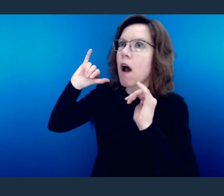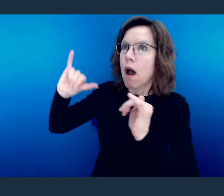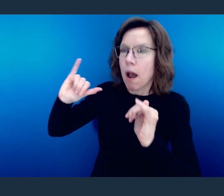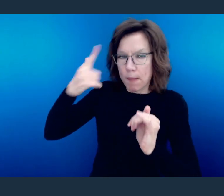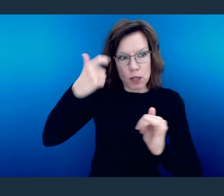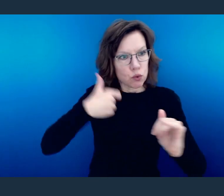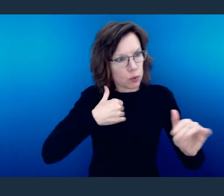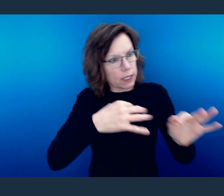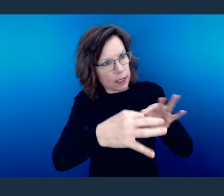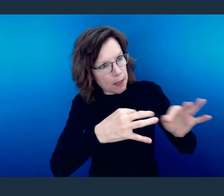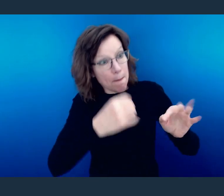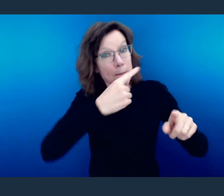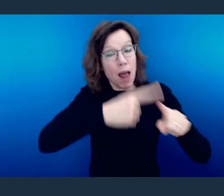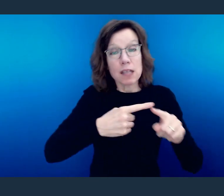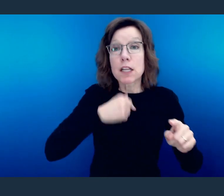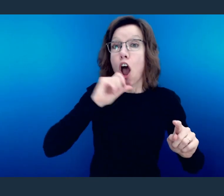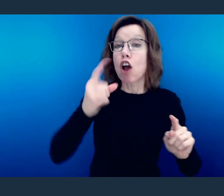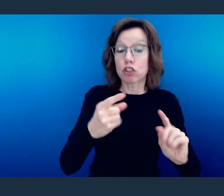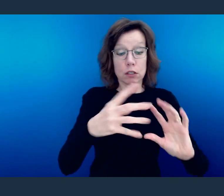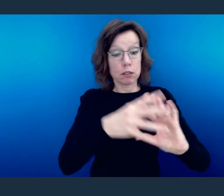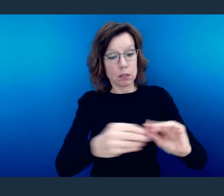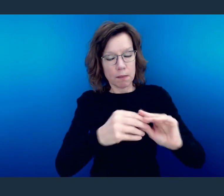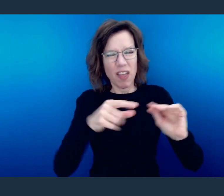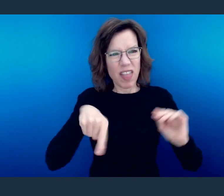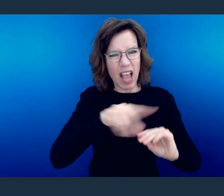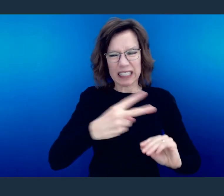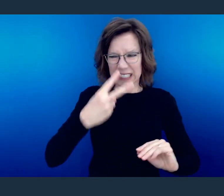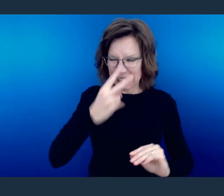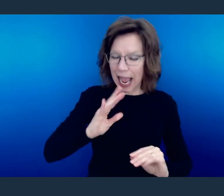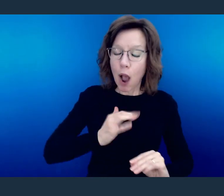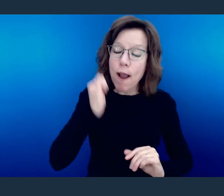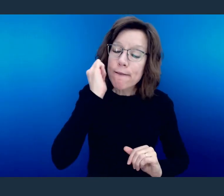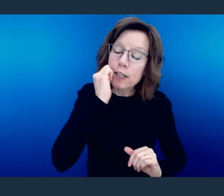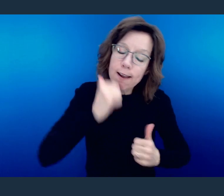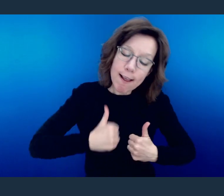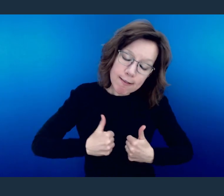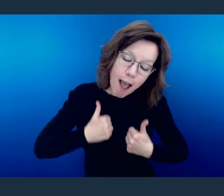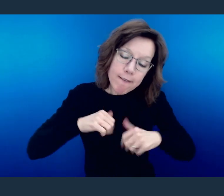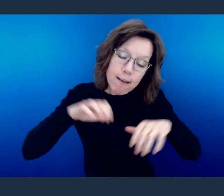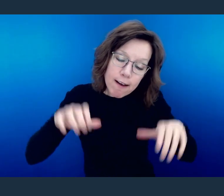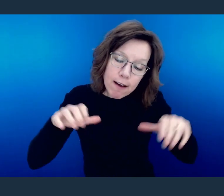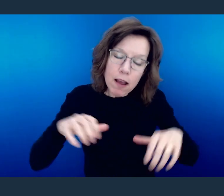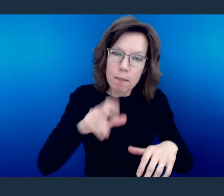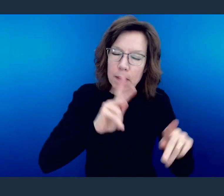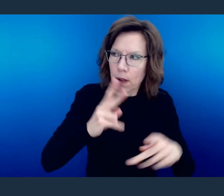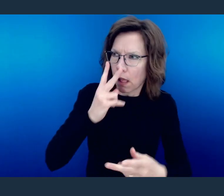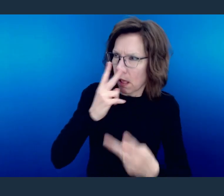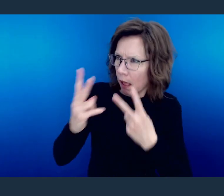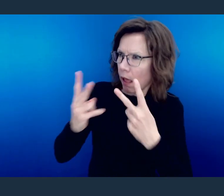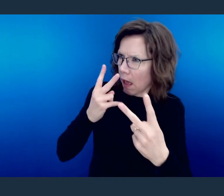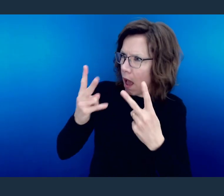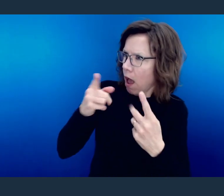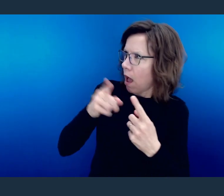But then they also see in action our living testimony, our living demonstration.